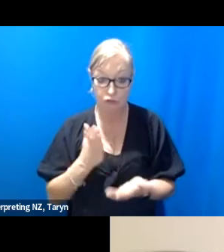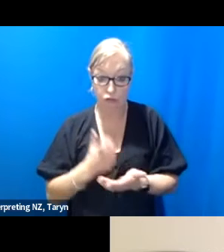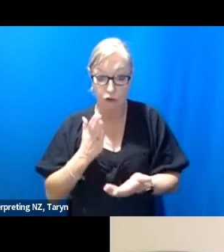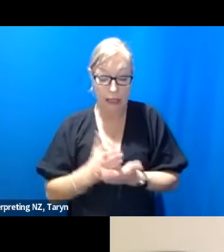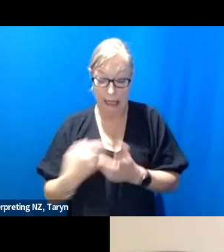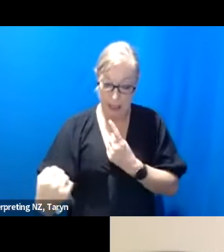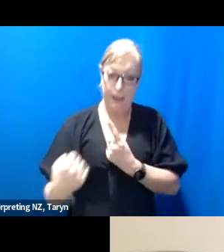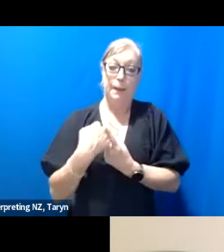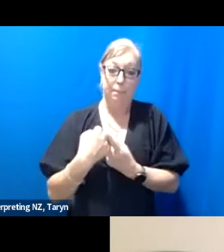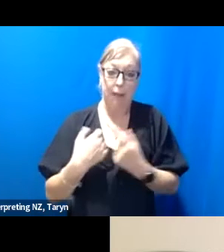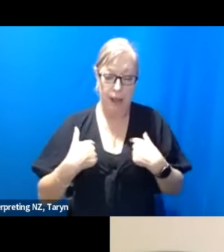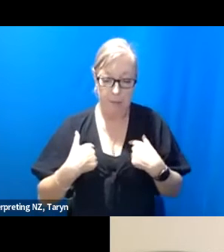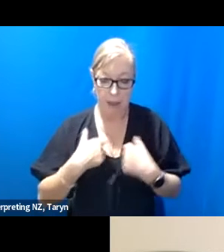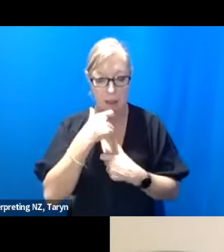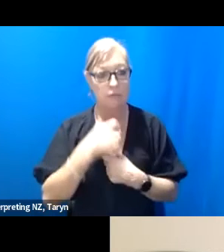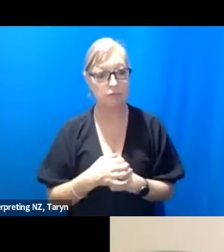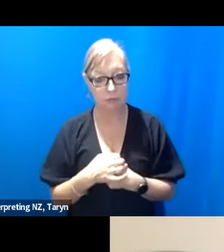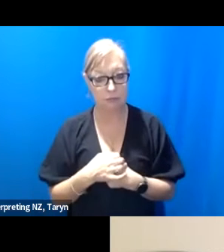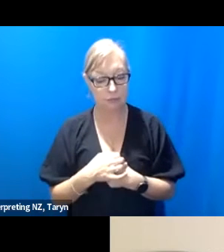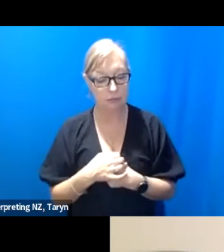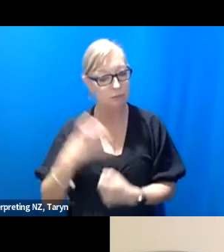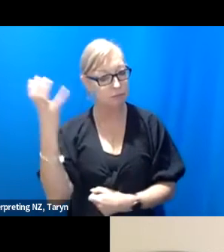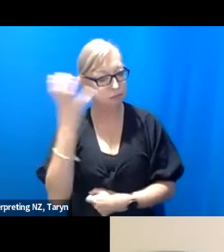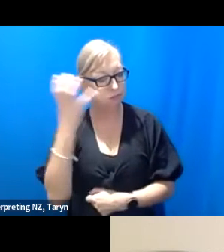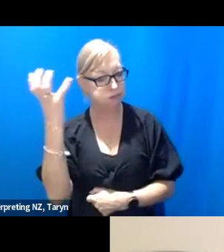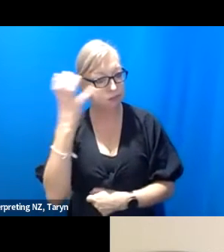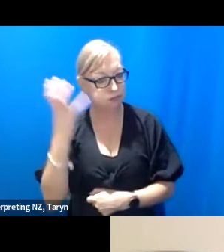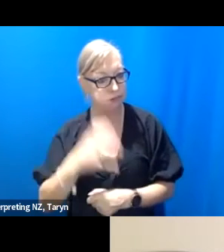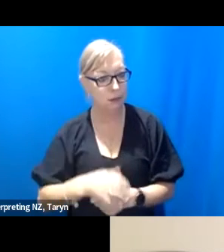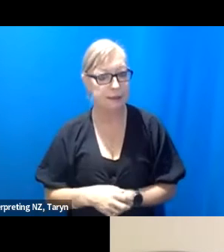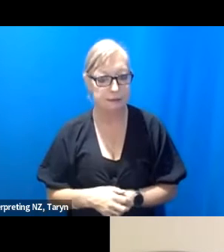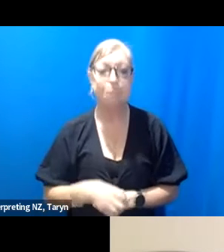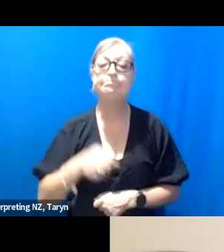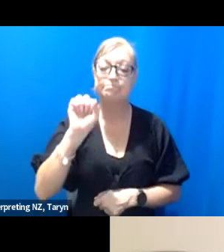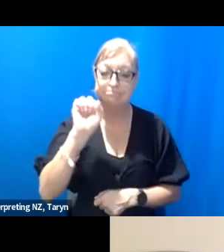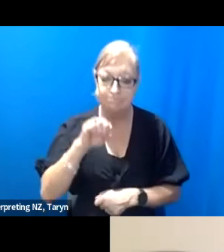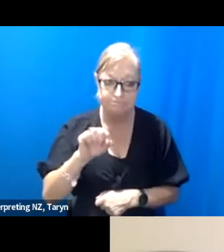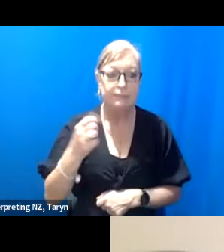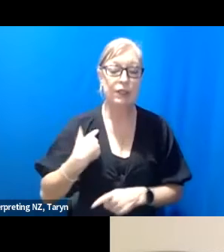to you know, to think about actually yeah, to get away from this thing of like, the guilt of feeling